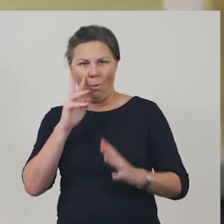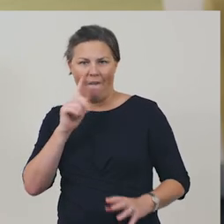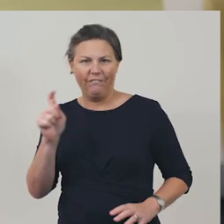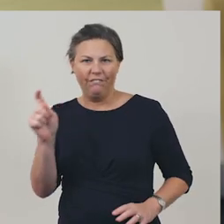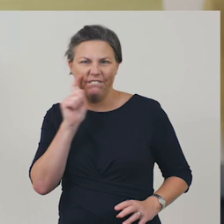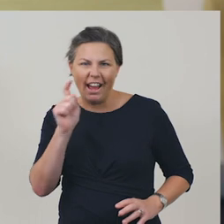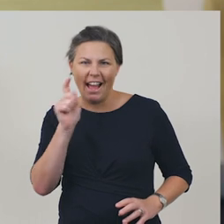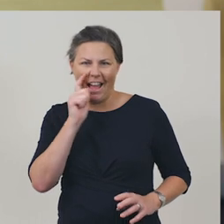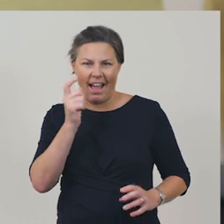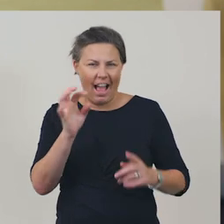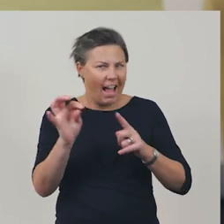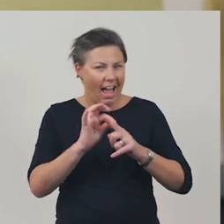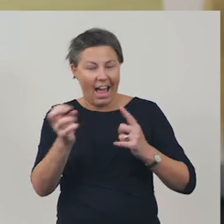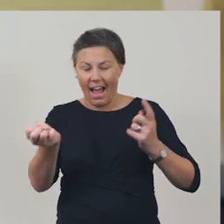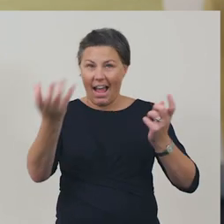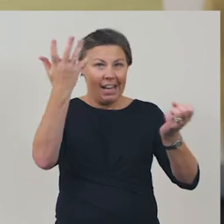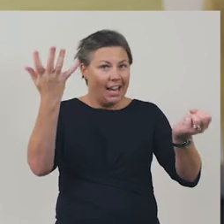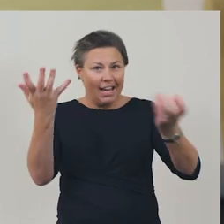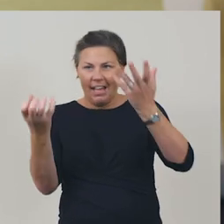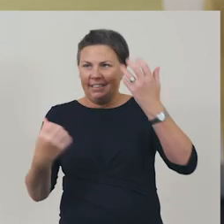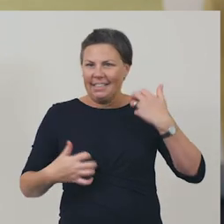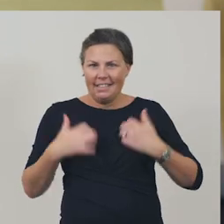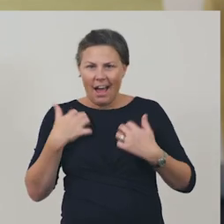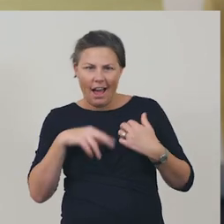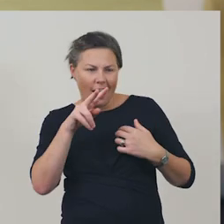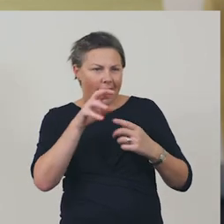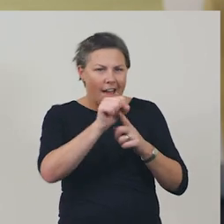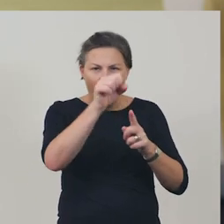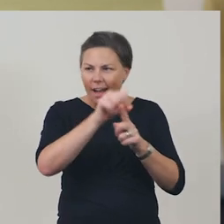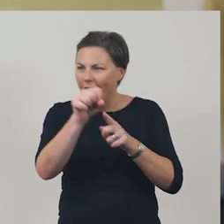with lots of bright colours and exciting images to grab our attention.